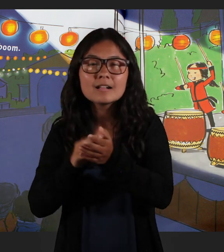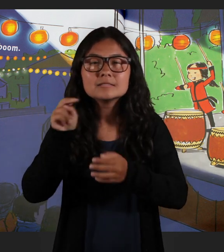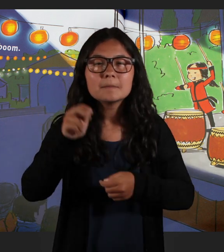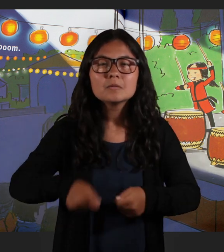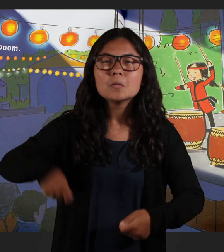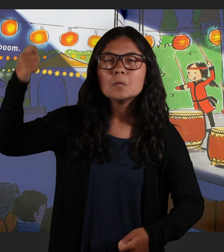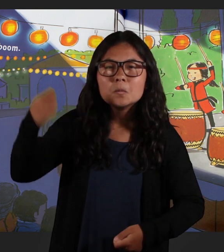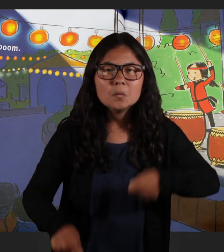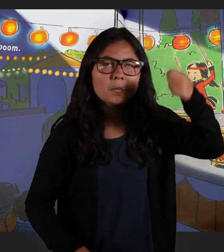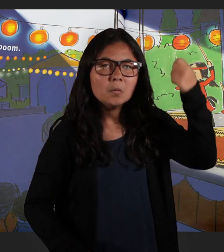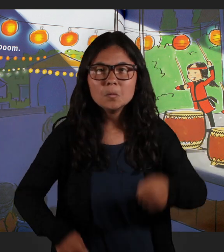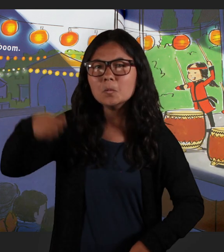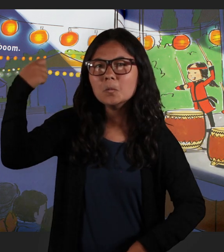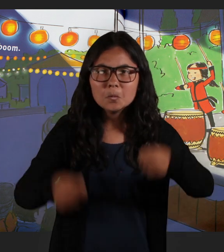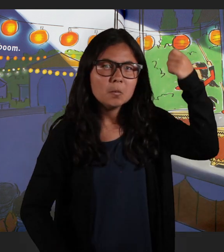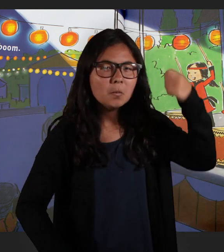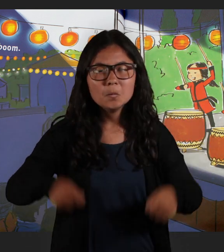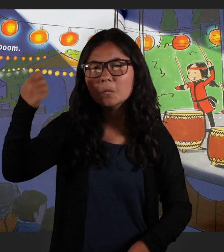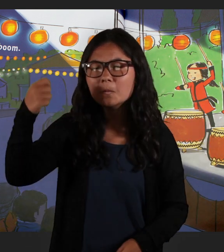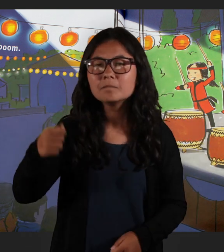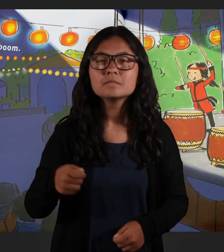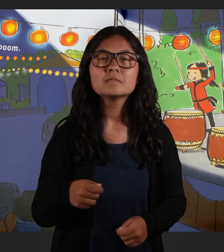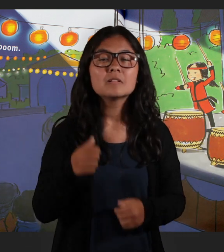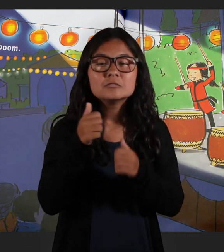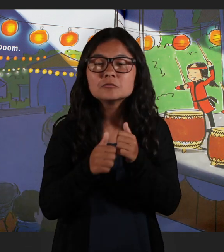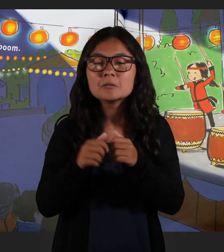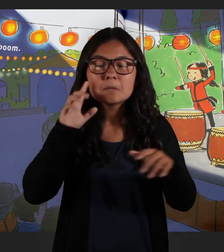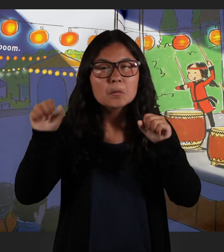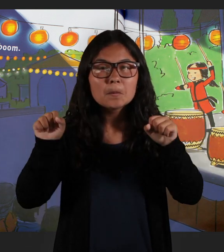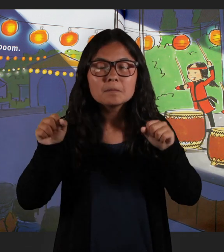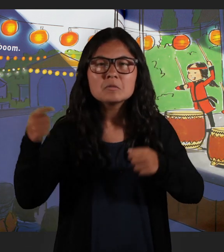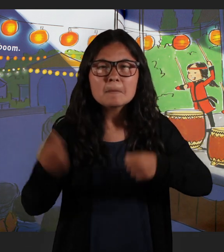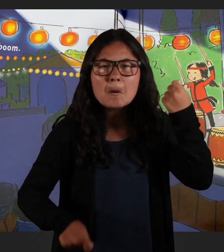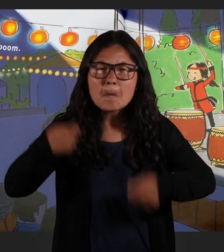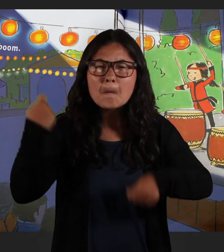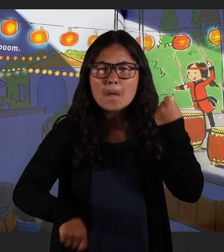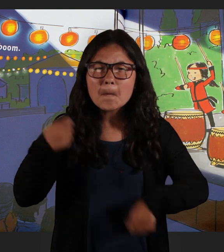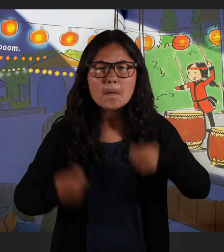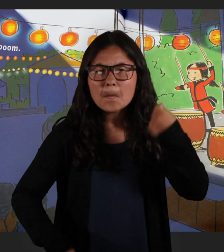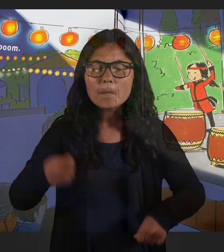With each beat, Natsumi's sticks flew faster. With each boom, she pounded harder.